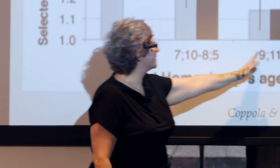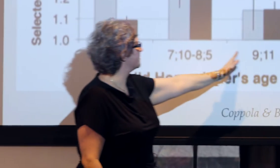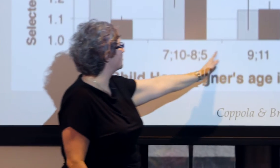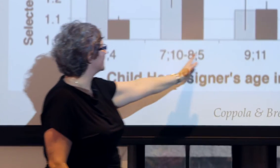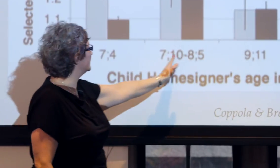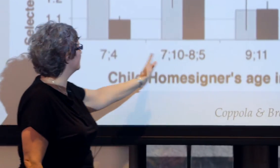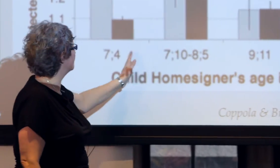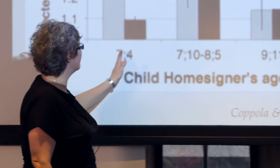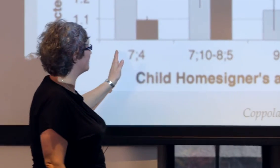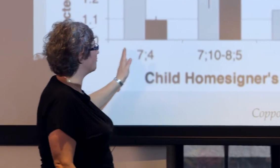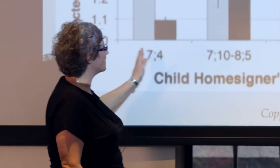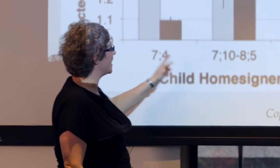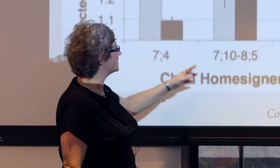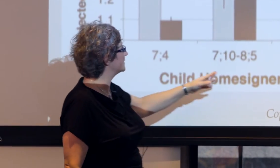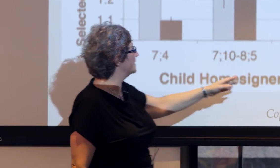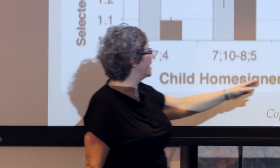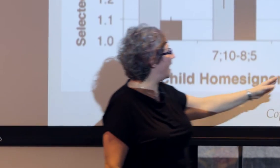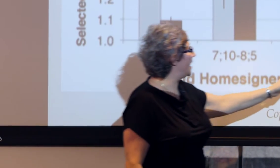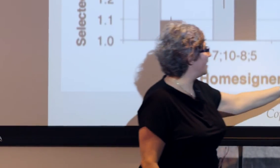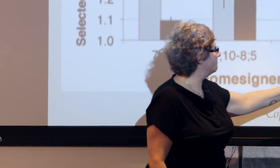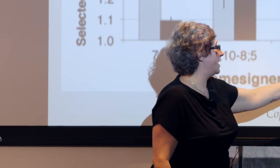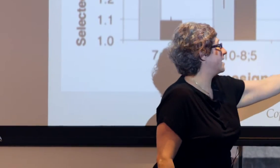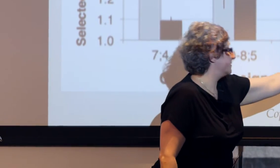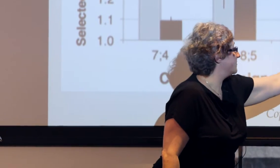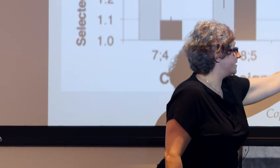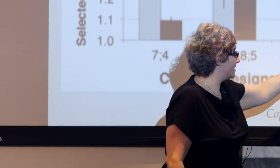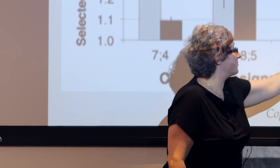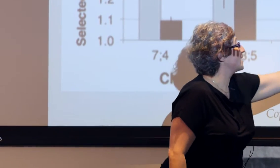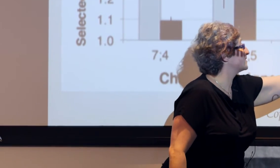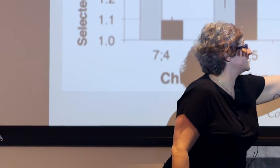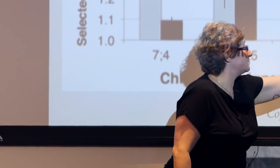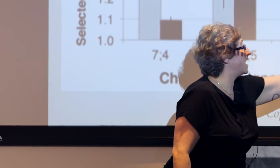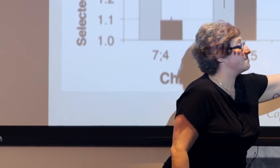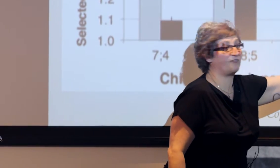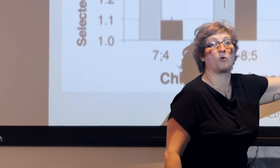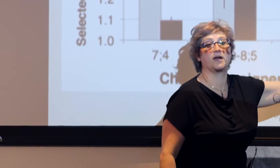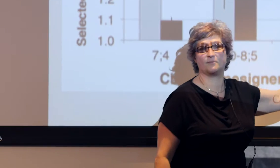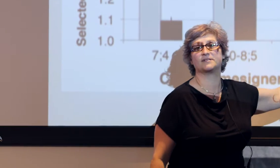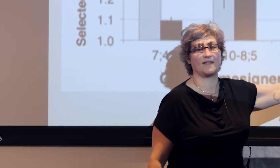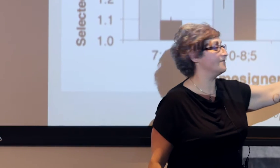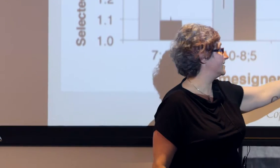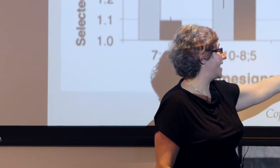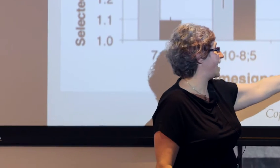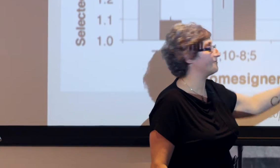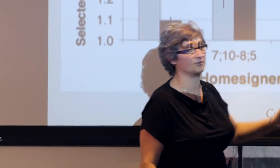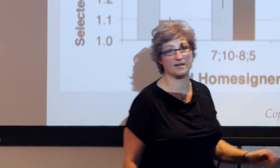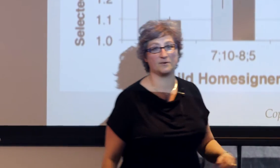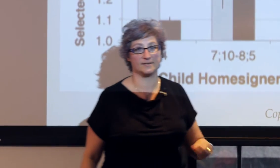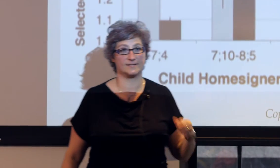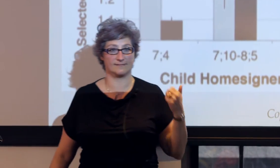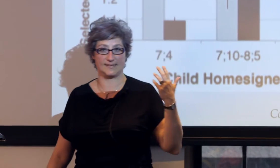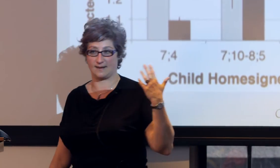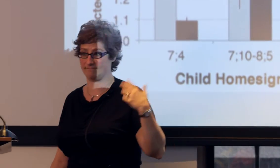Okay it wasn't present before that, it appeared sometime before he was 11 and after he was 10.